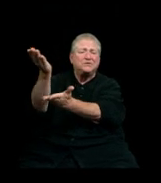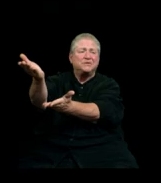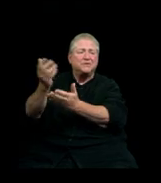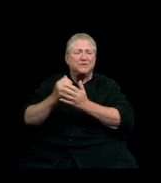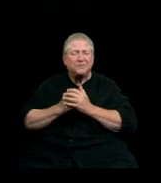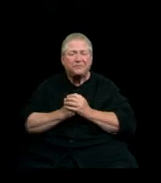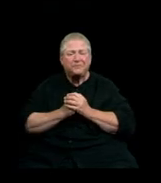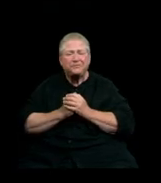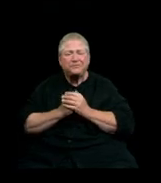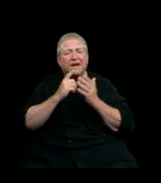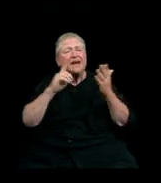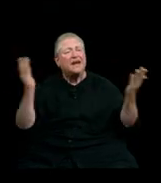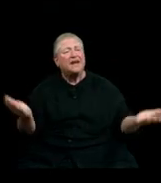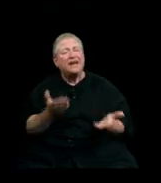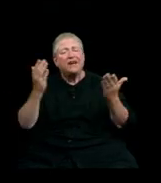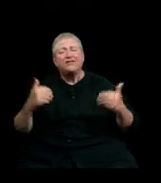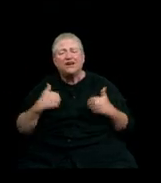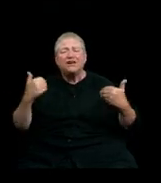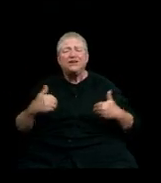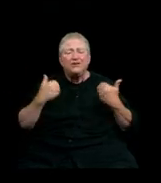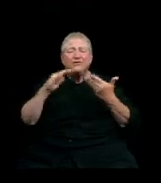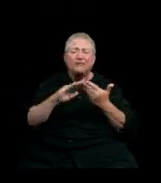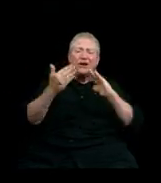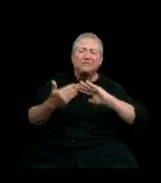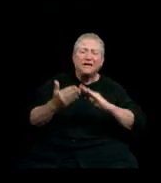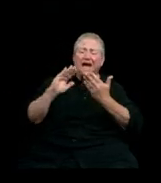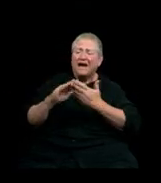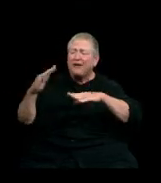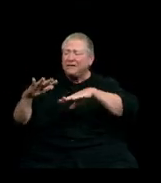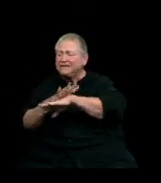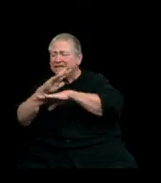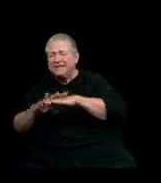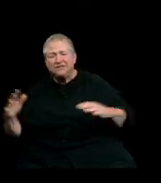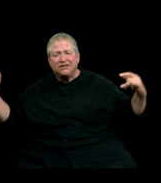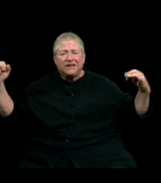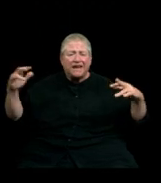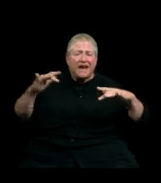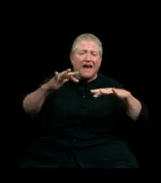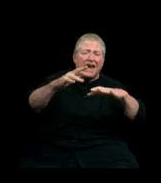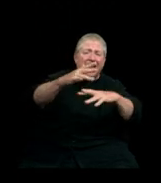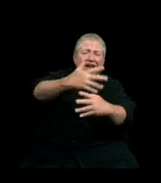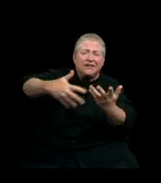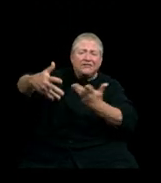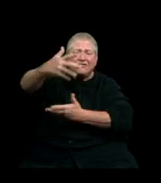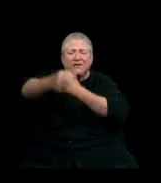Here the youth from town and seashore gather for the years,